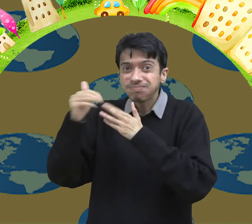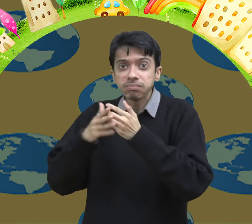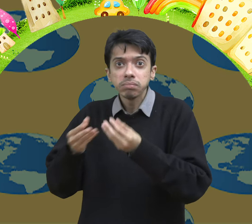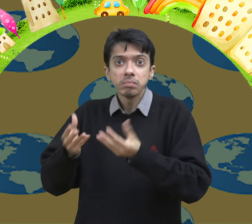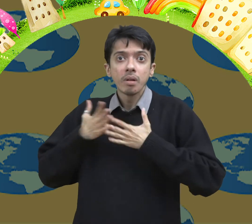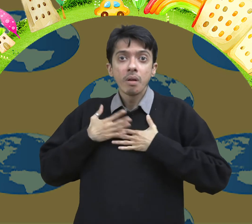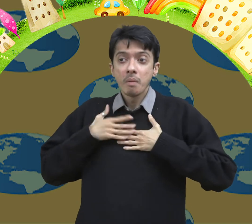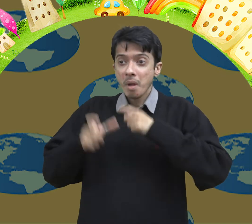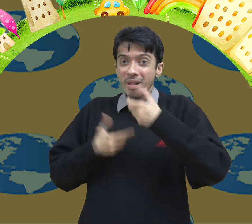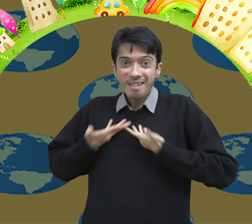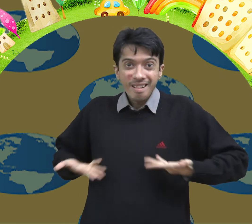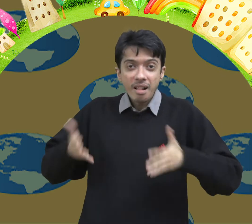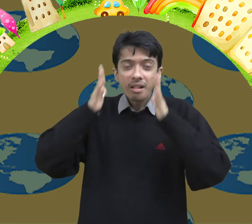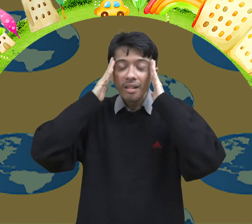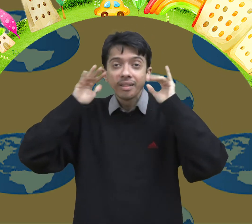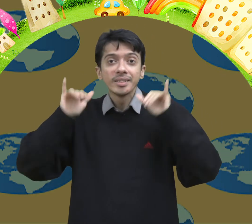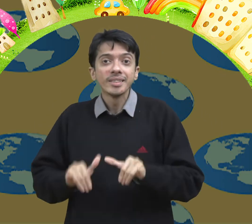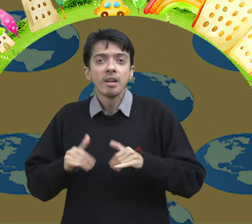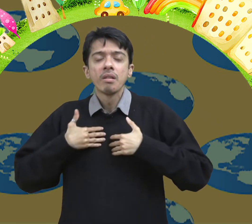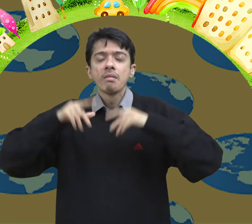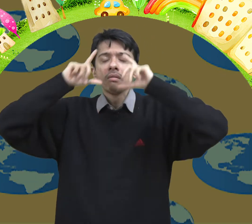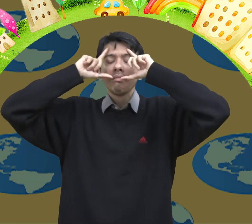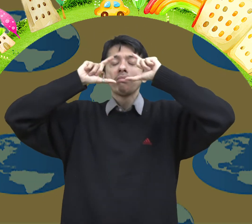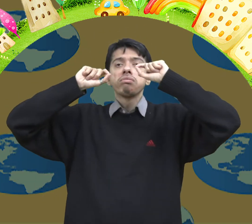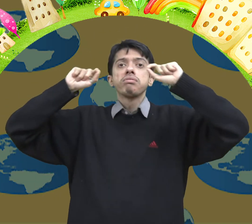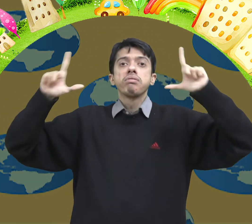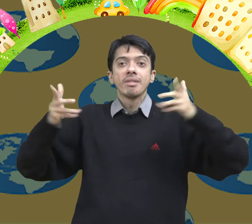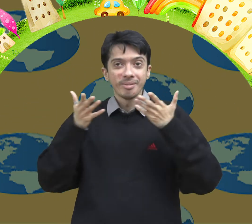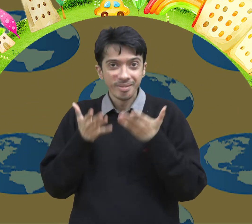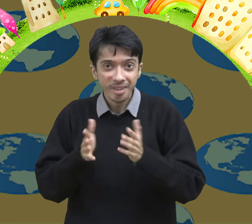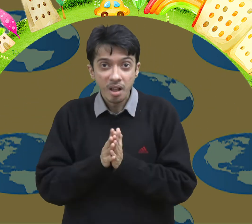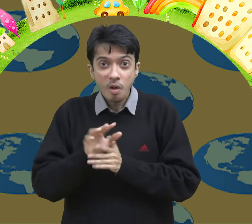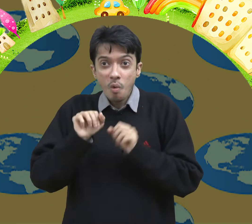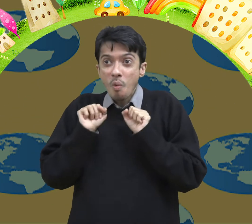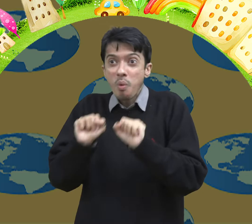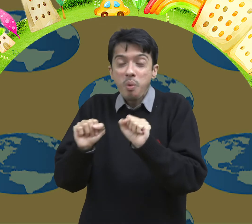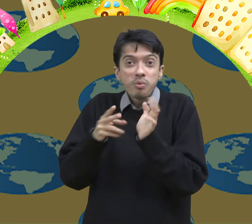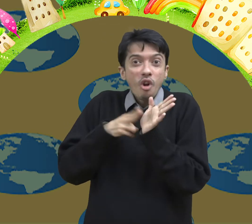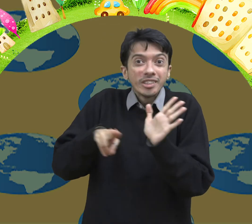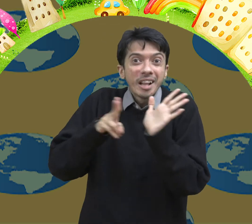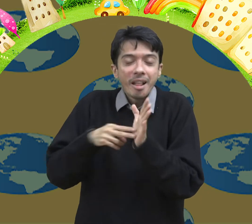We have made all these for our comfort.